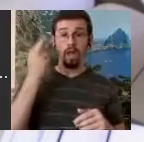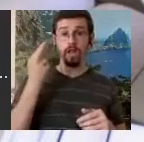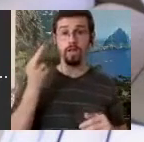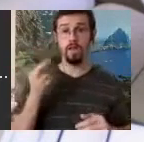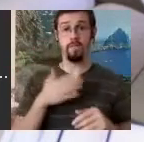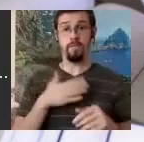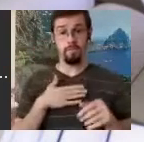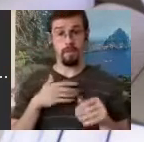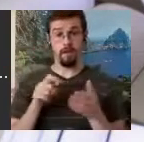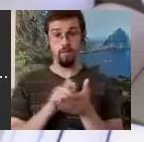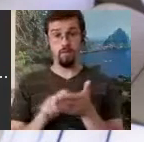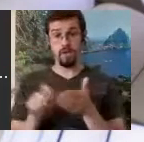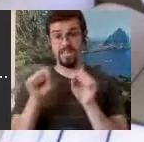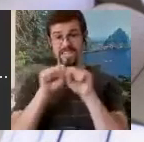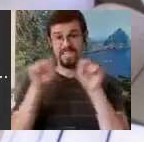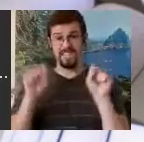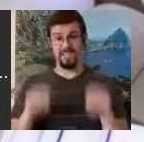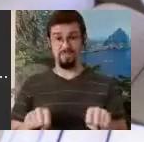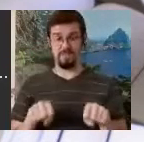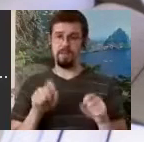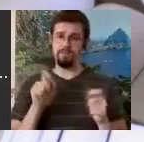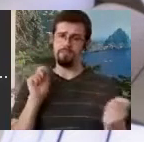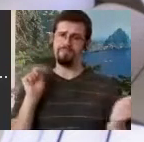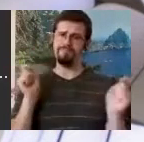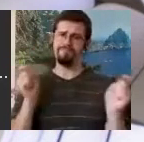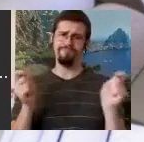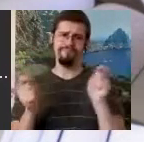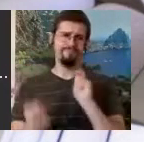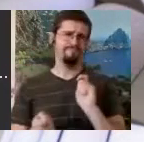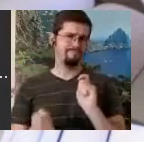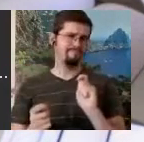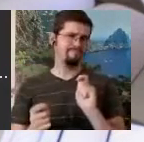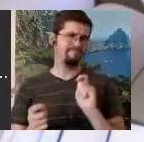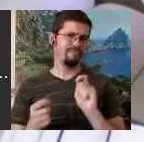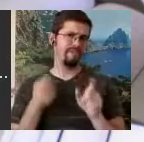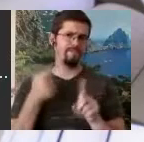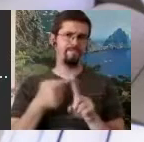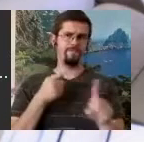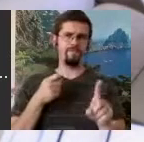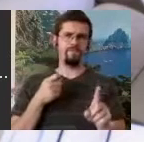had truly changed greatly since the Friedrich Albert Zorn inspiration, was